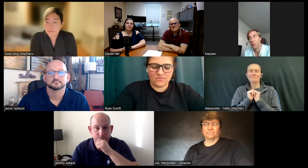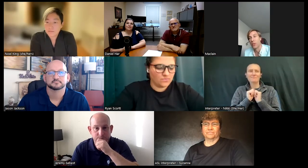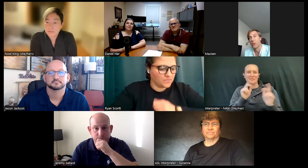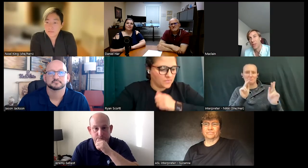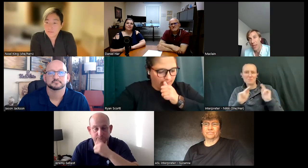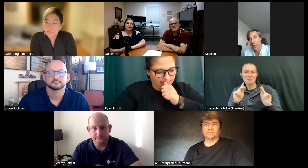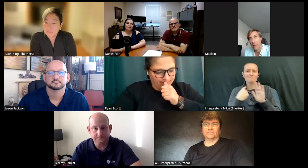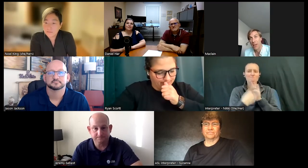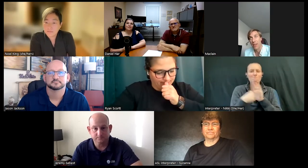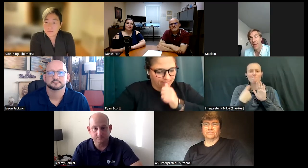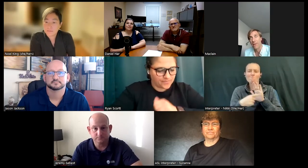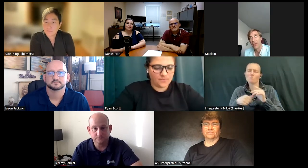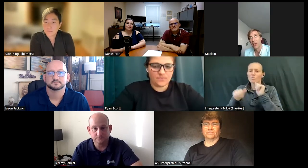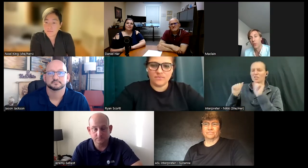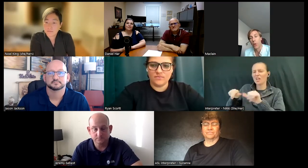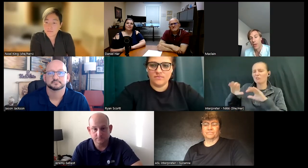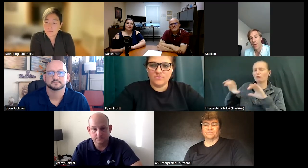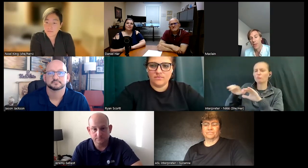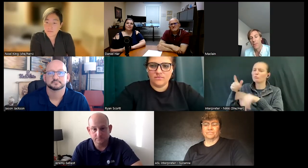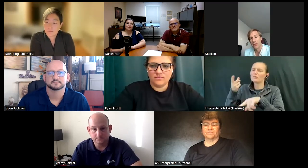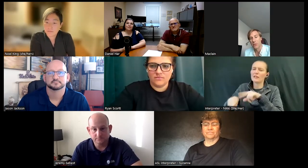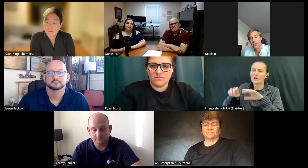what you can and can't be in life I think growing up in the mainstream